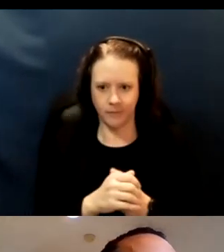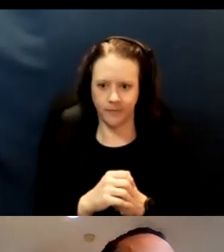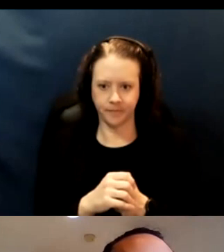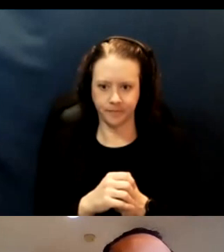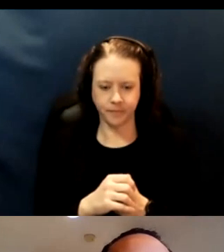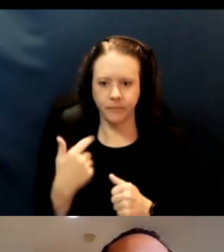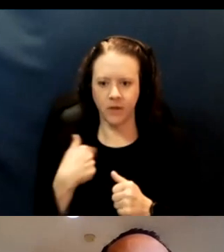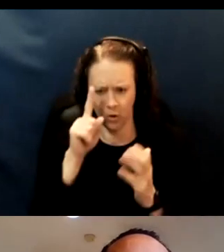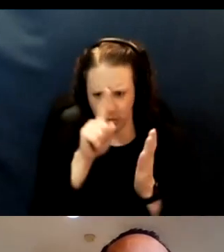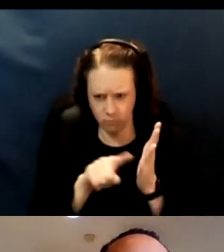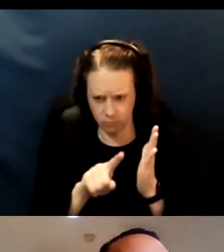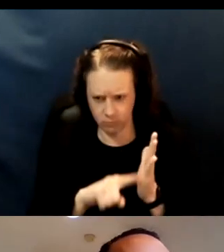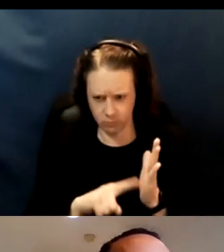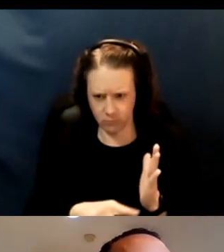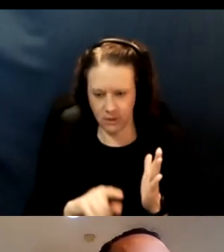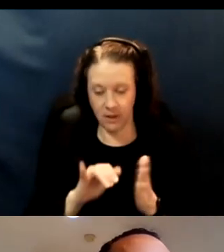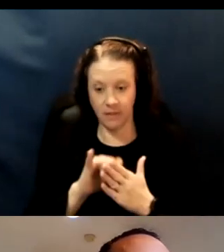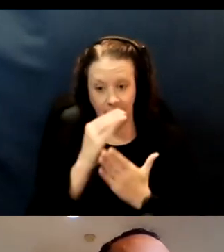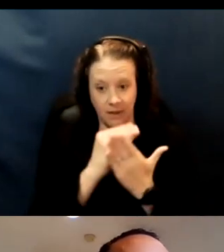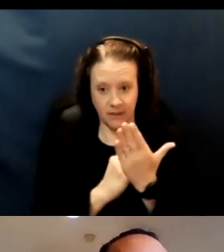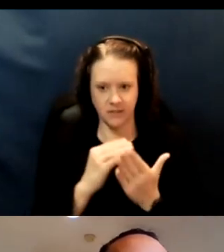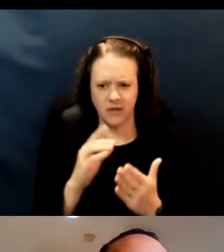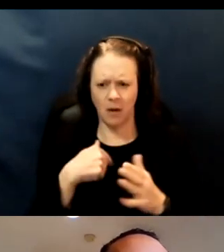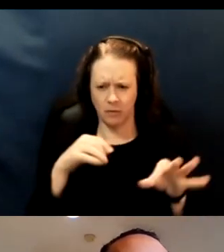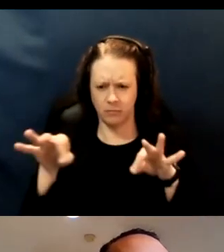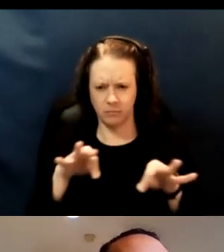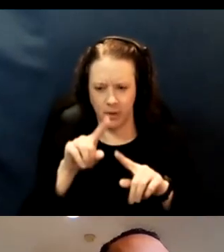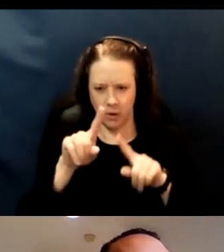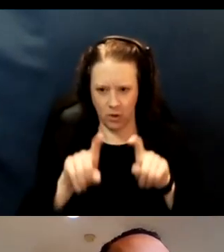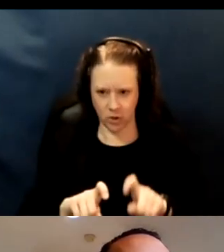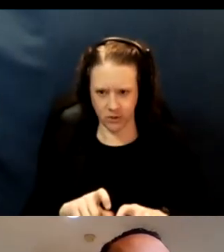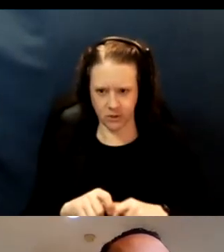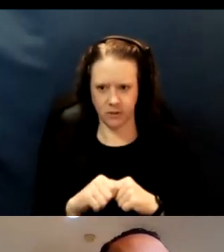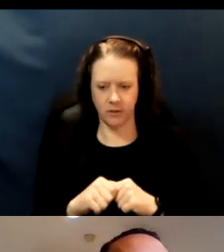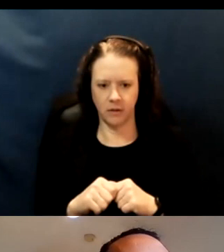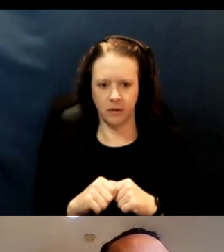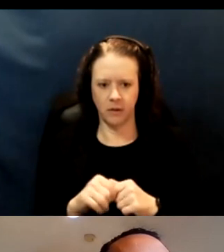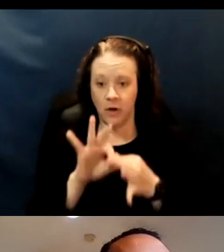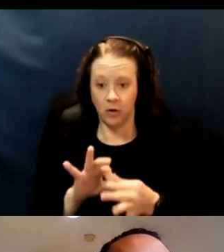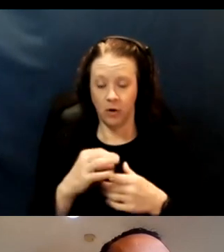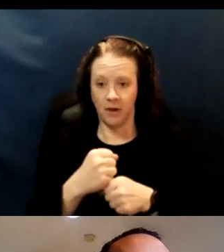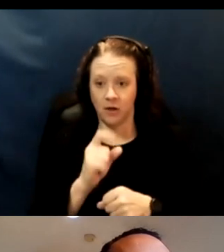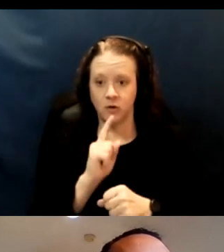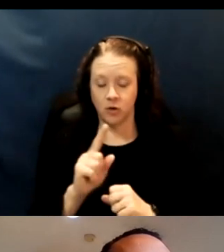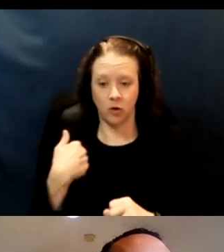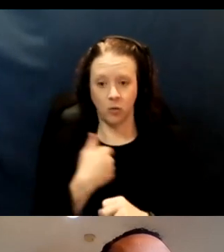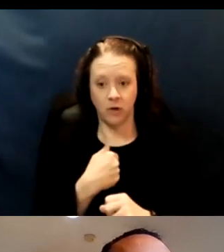and I'll go into the questions in a moment as far as ensuring that we're really, you know,